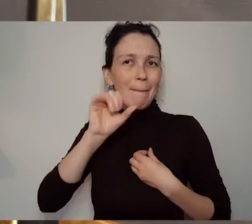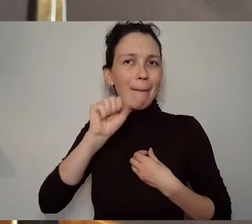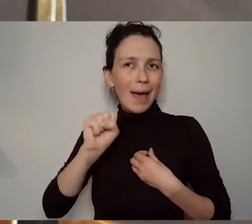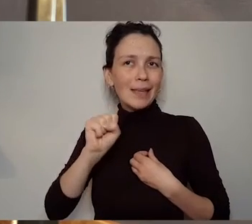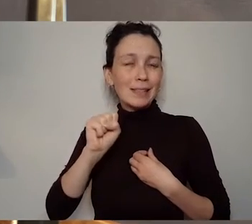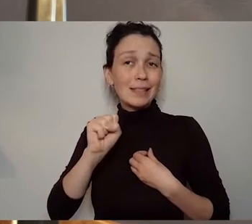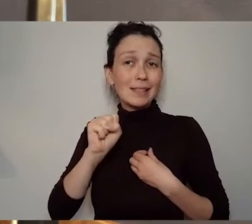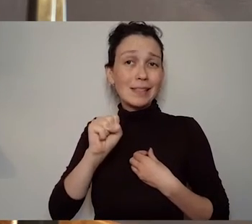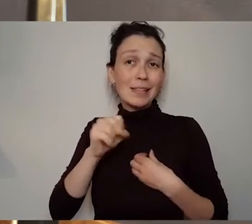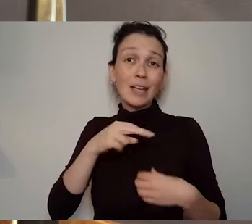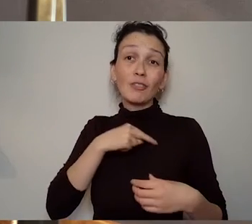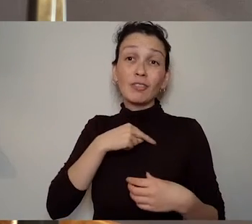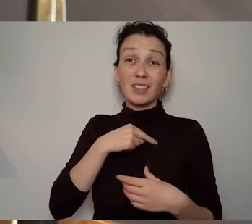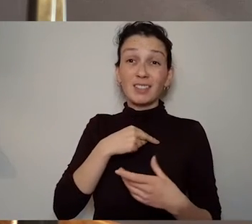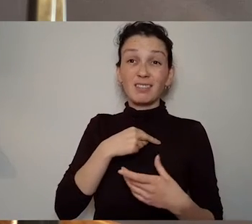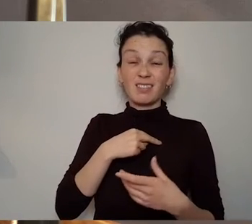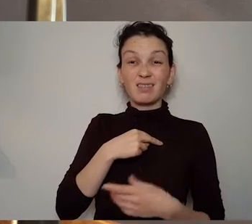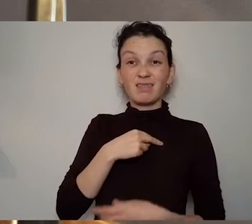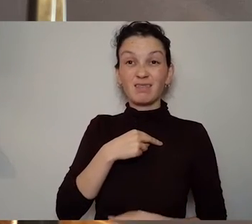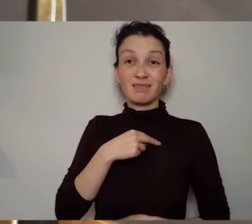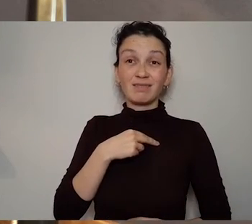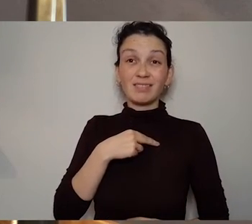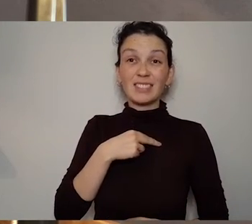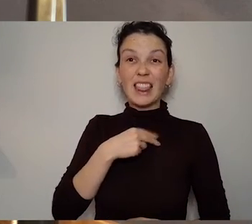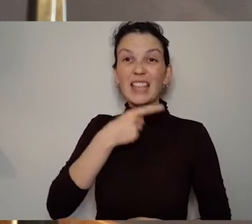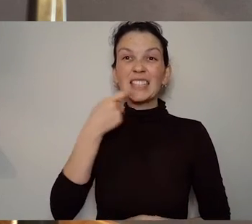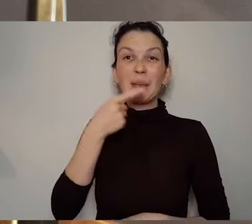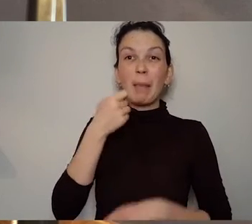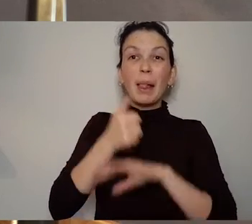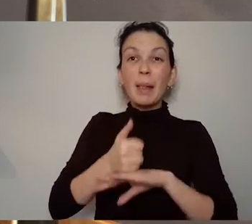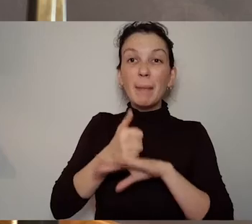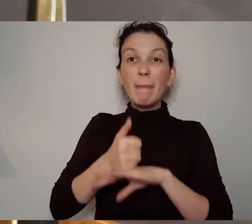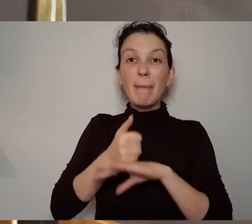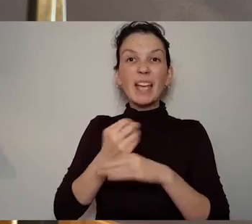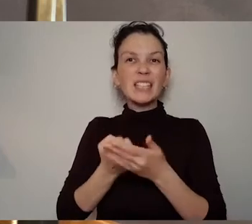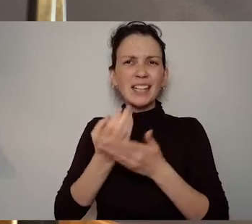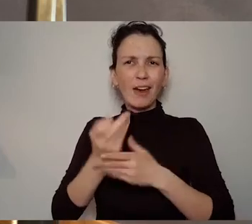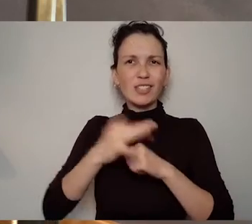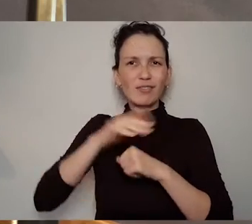you know so we are trying to challenge that by understanding actually that silence is not a